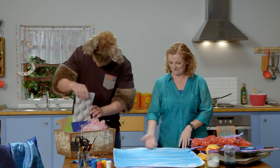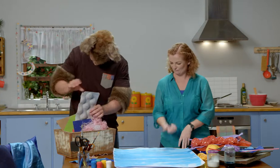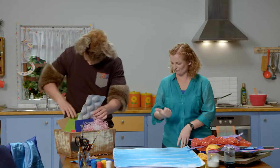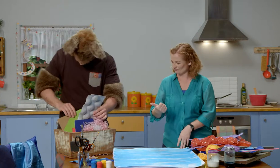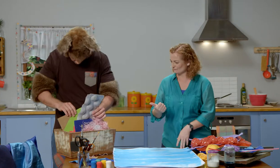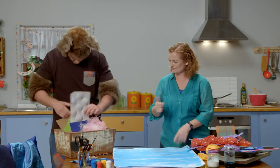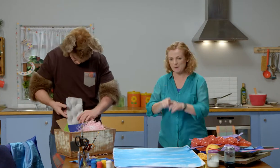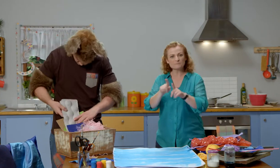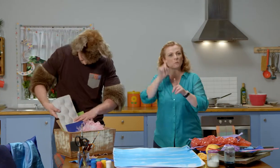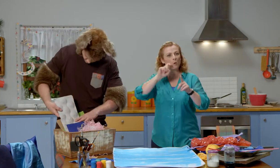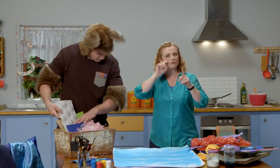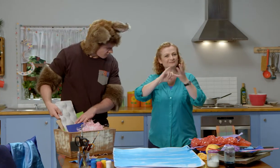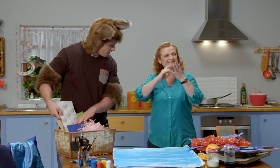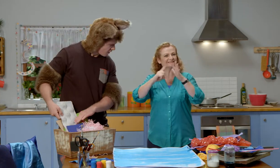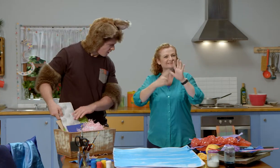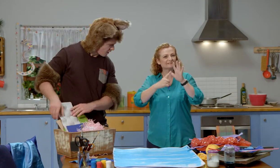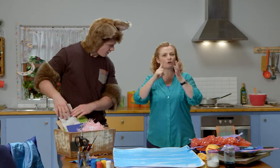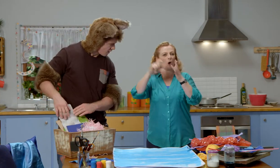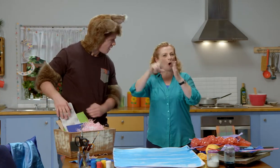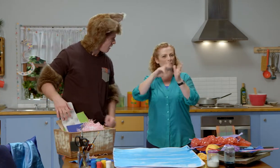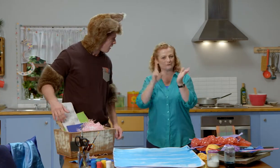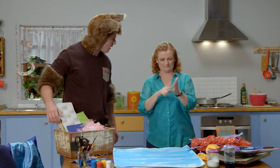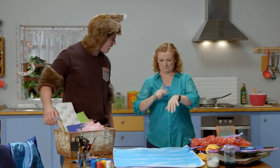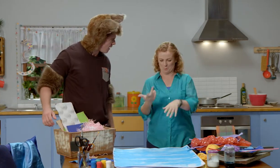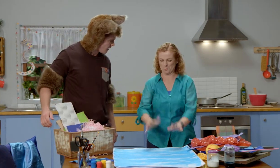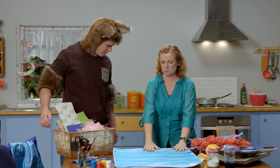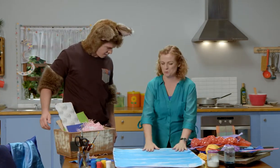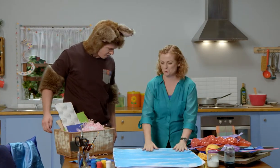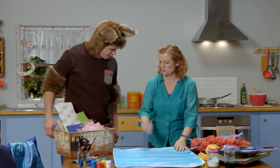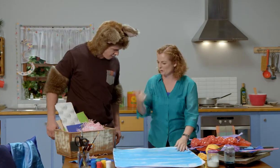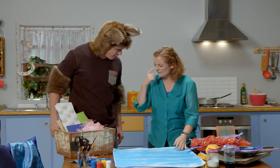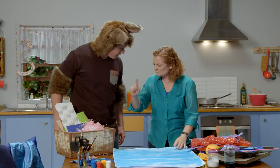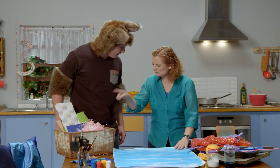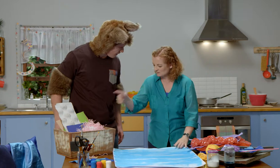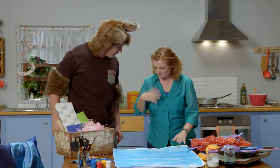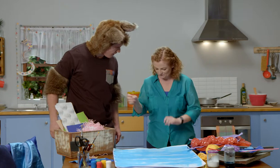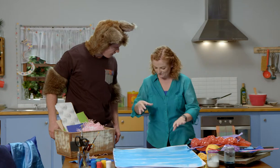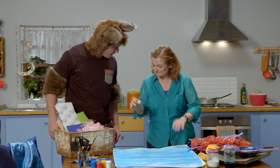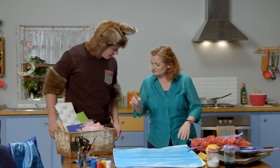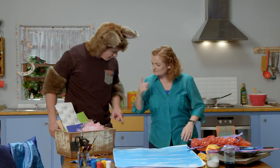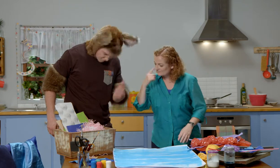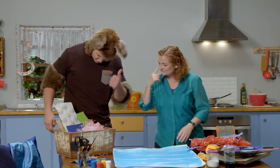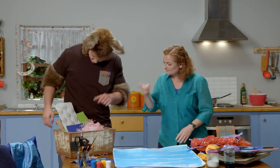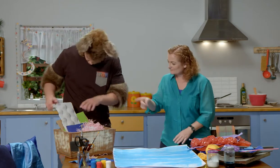You can see, Possum, I’ve put some blue paper and we can pretend that's our sea or our ocean.